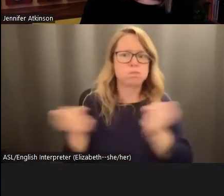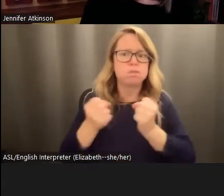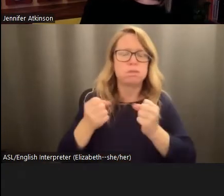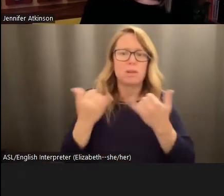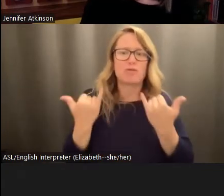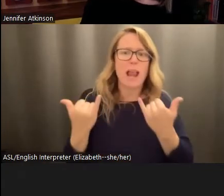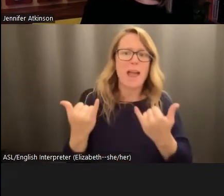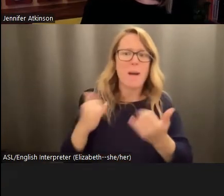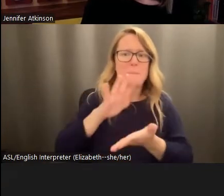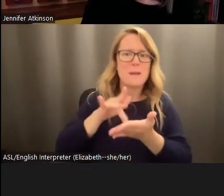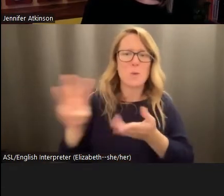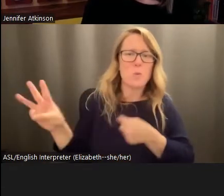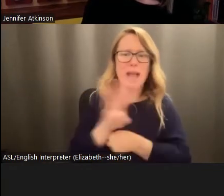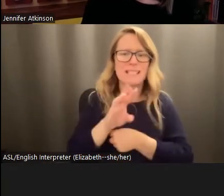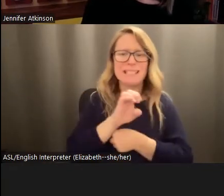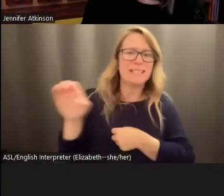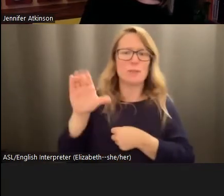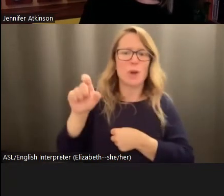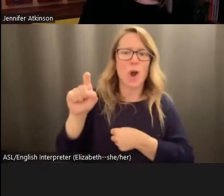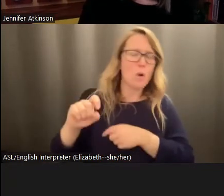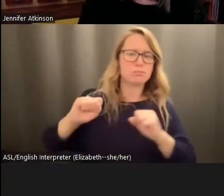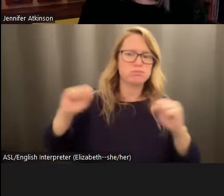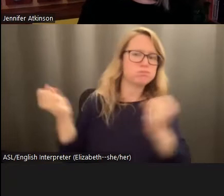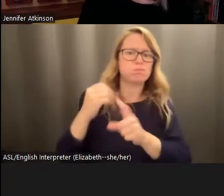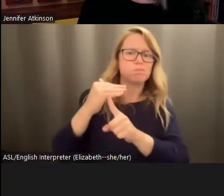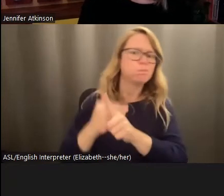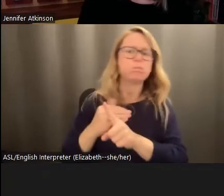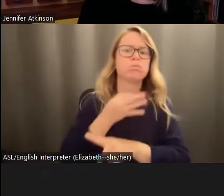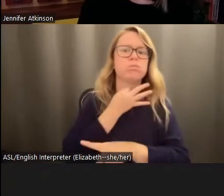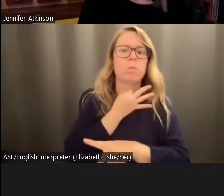Midwest and the East Coast. What is the platform for us to rescue